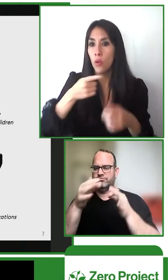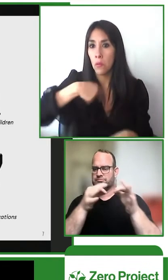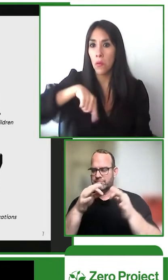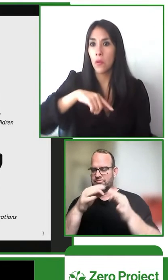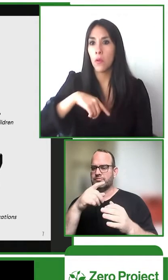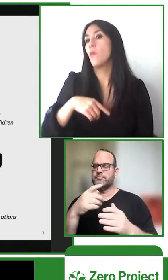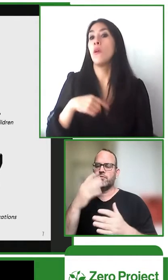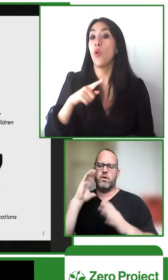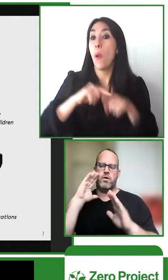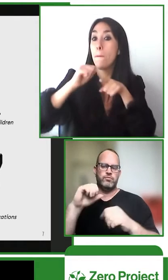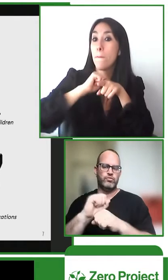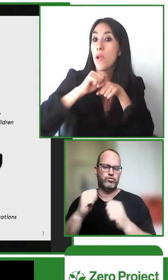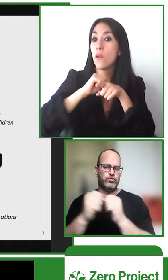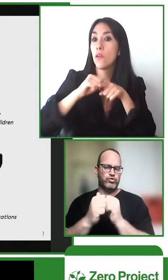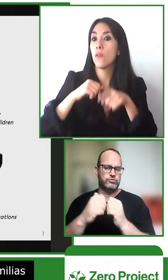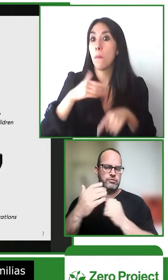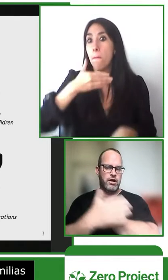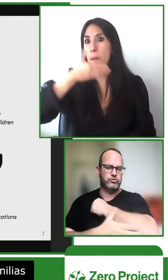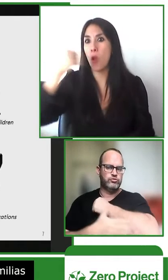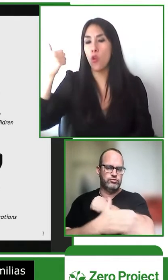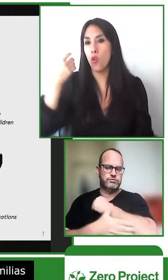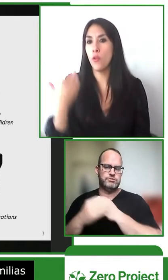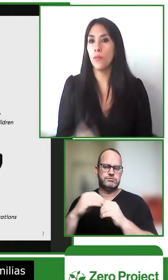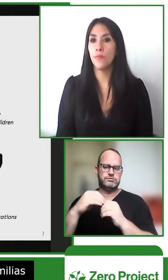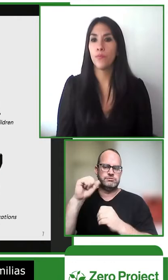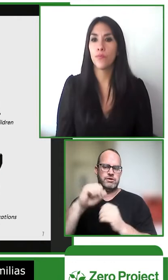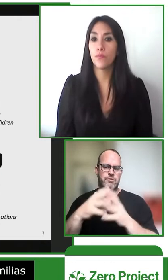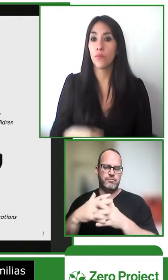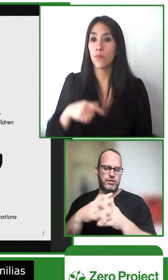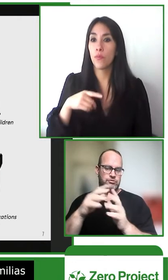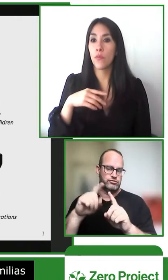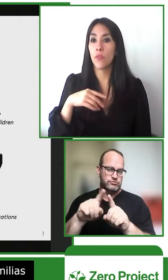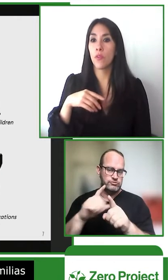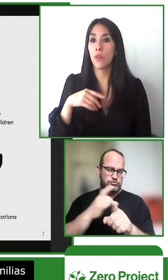replicating it and we really want to replicate and focus on specifically